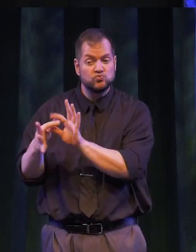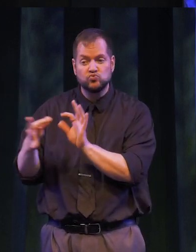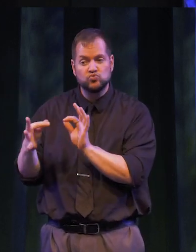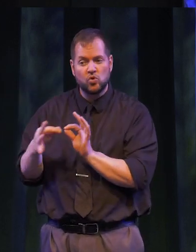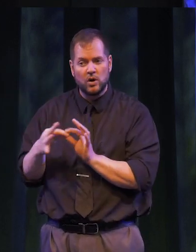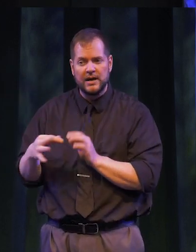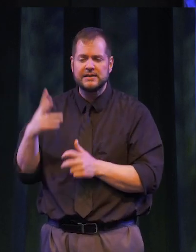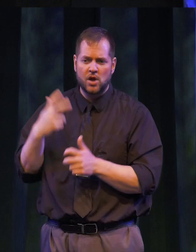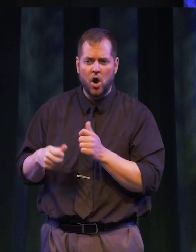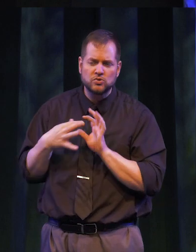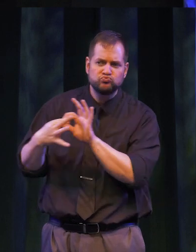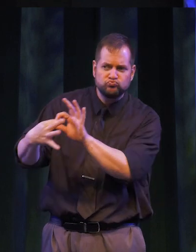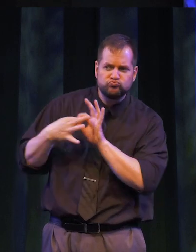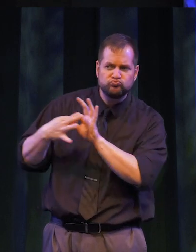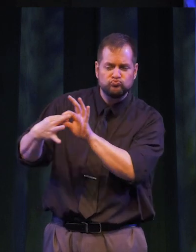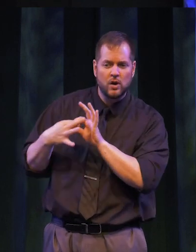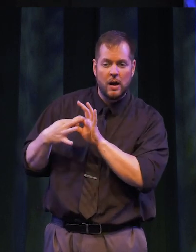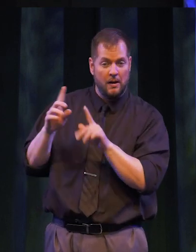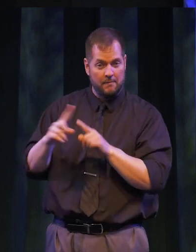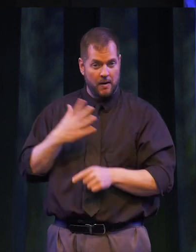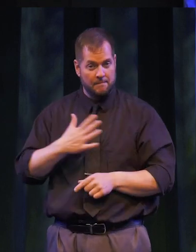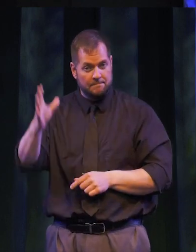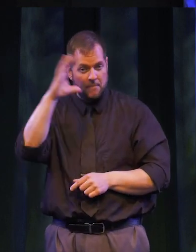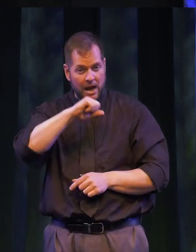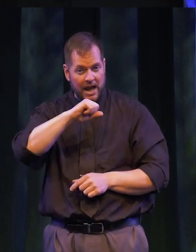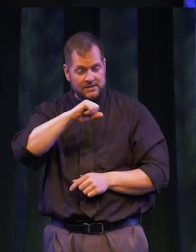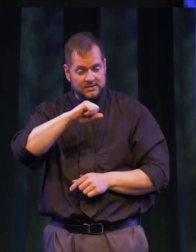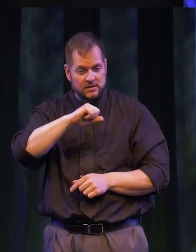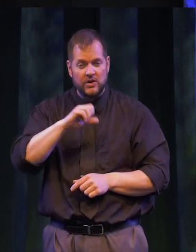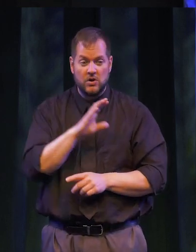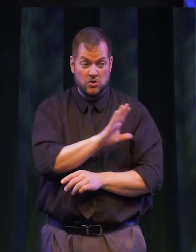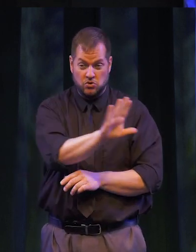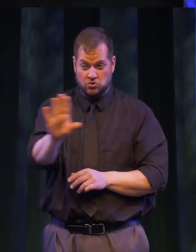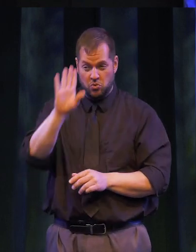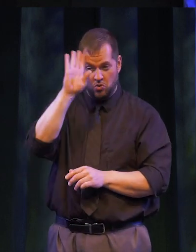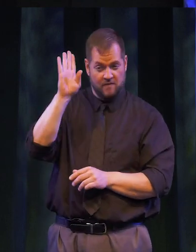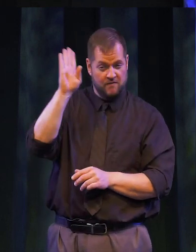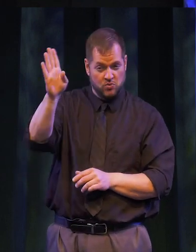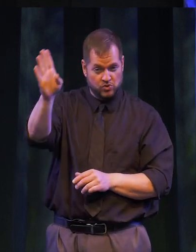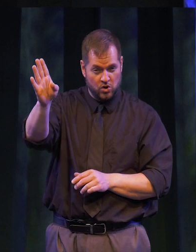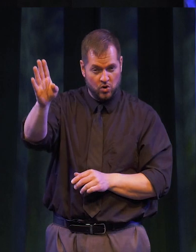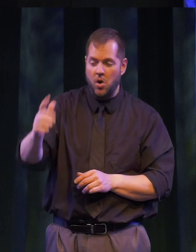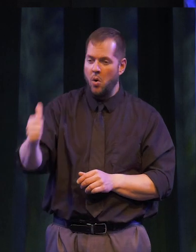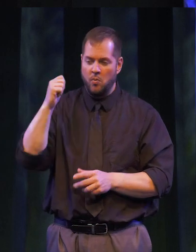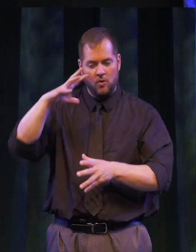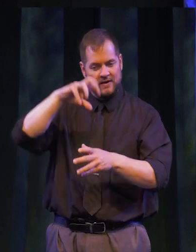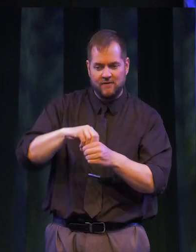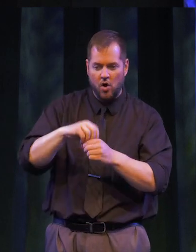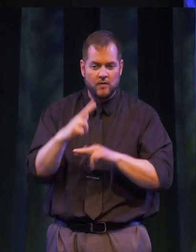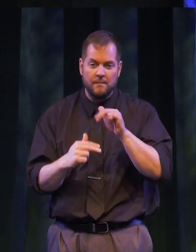and difficult to relate to. My guess is -- that your future-- will not involve building wells